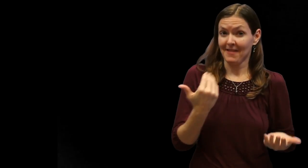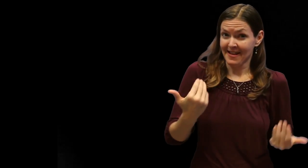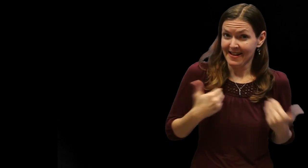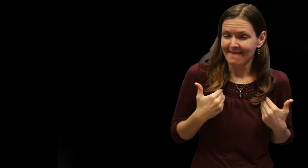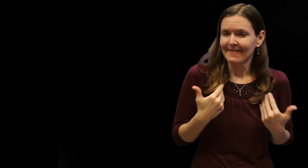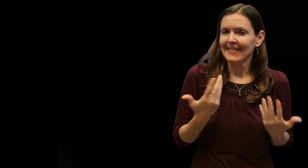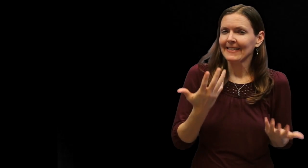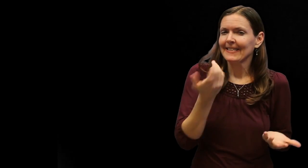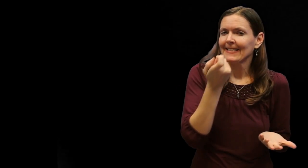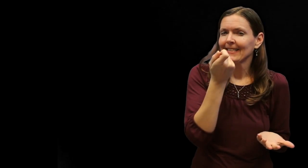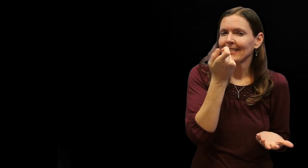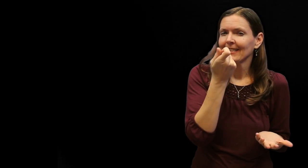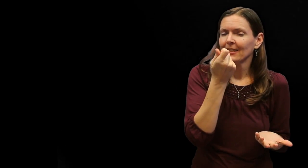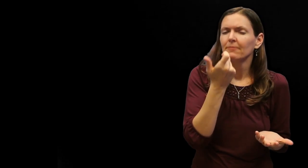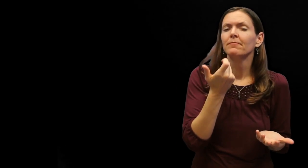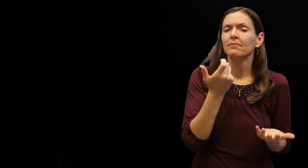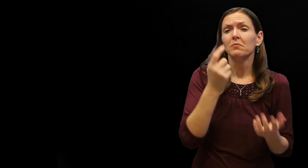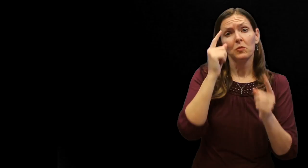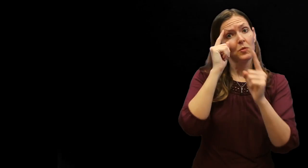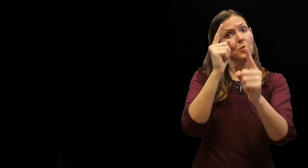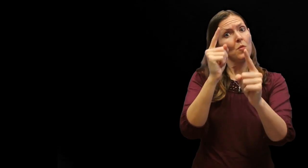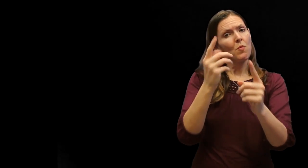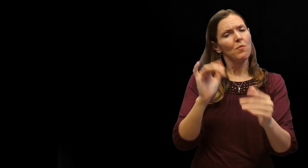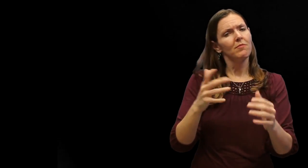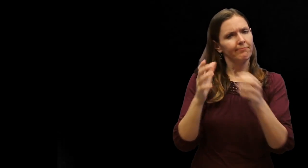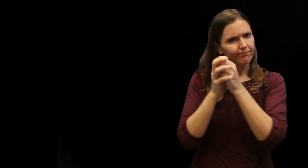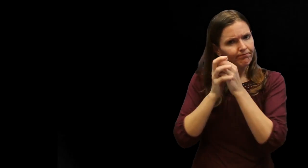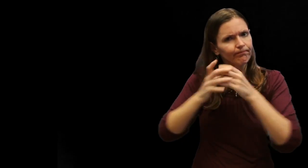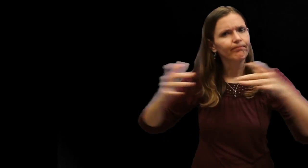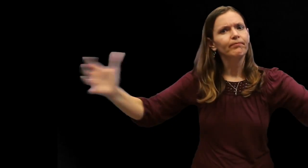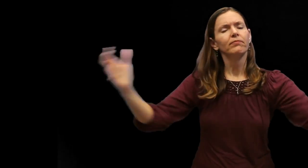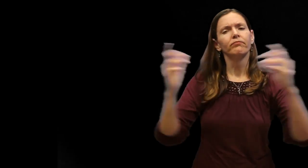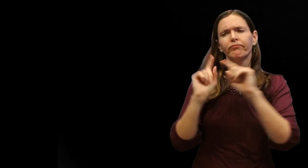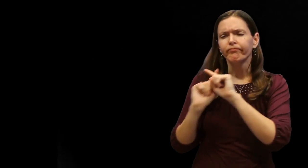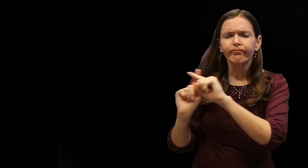Are there examples out there? Not many, however, the goal is to focus on diversifying what represents